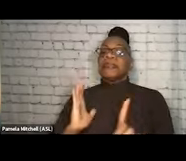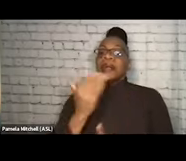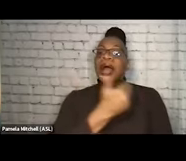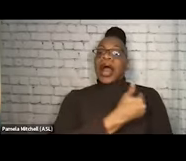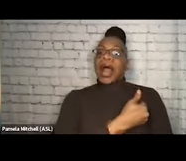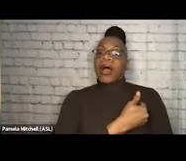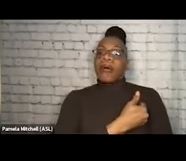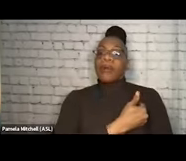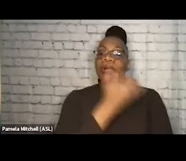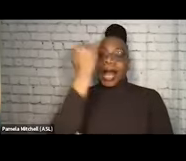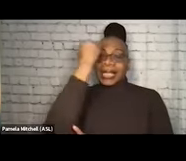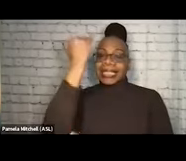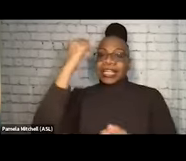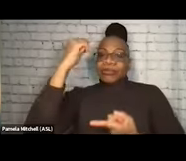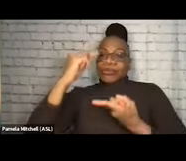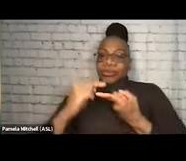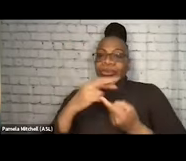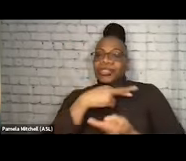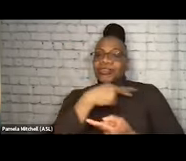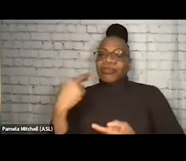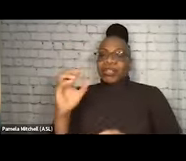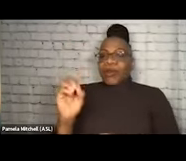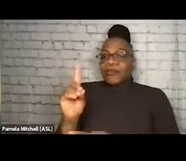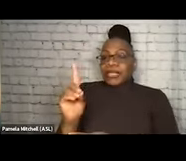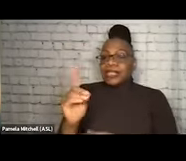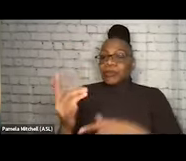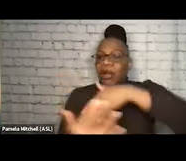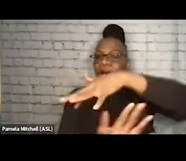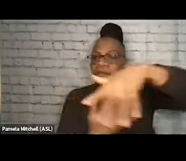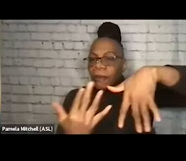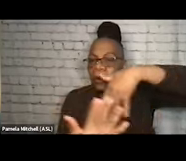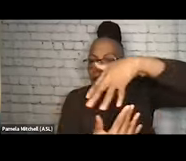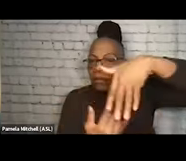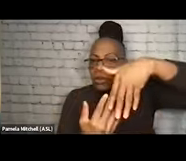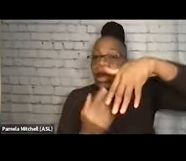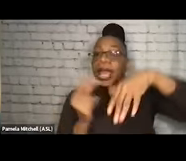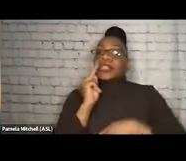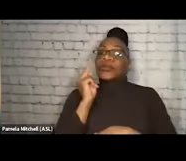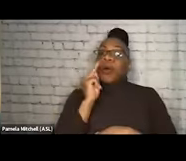that this reduces the risk of overdose by being around other people, and that smoking is more available and social.